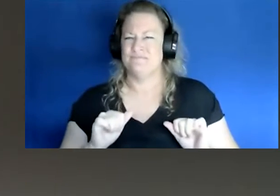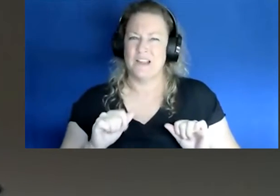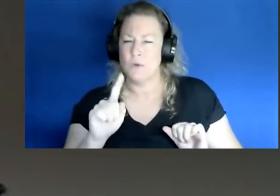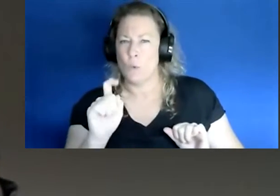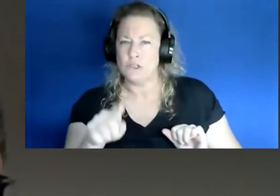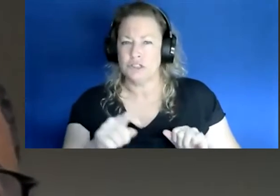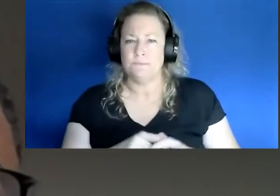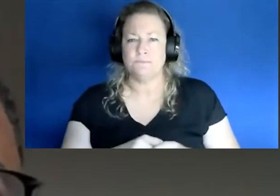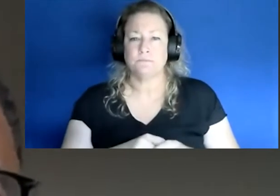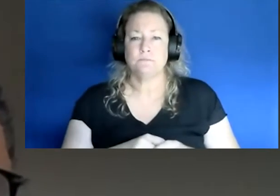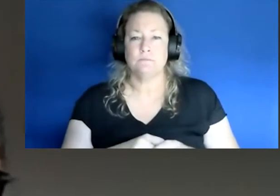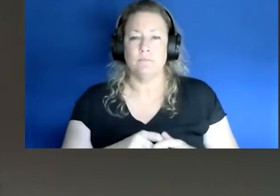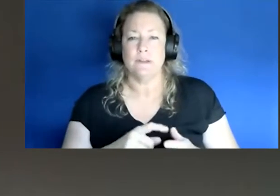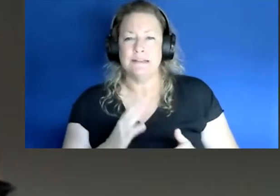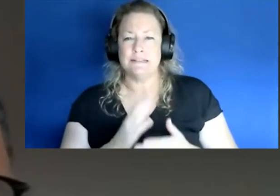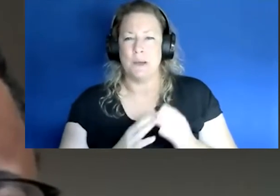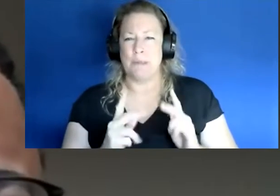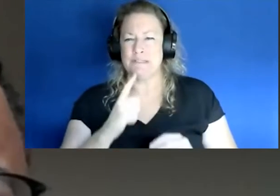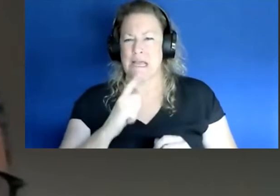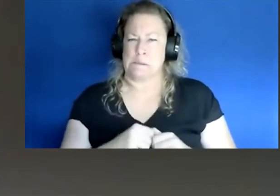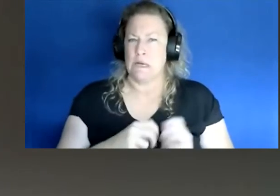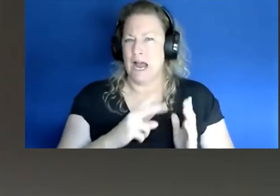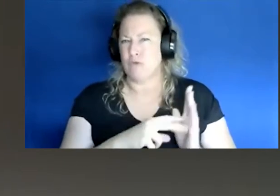you know some people would just stop by and say "Hey! You know, I read this or read that,